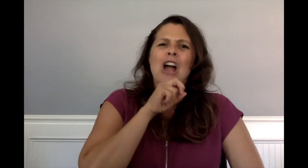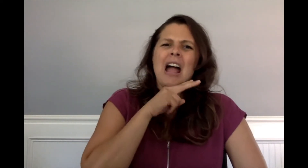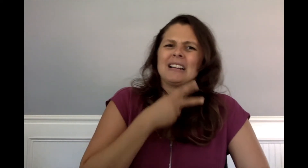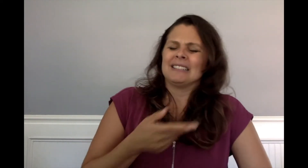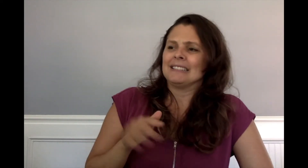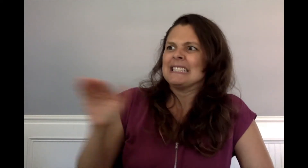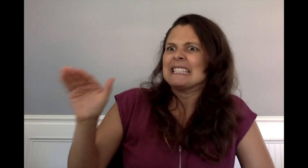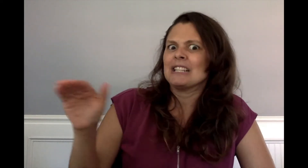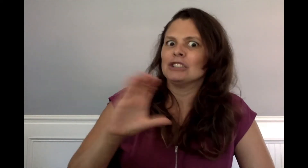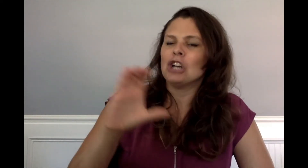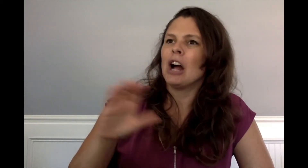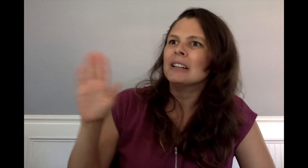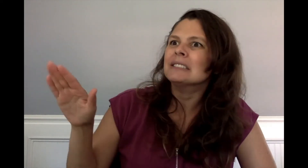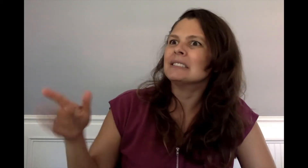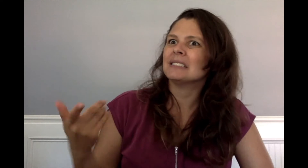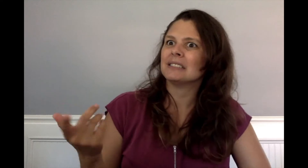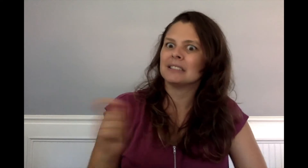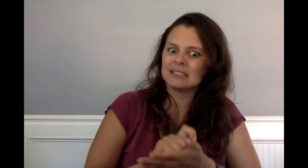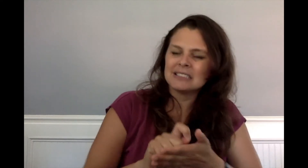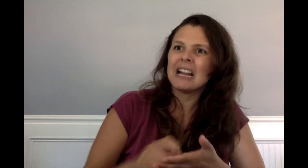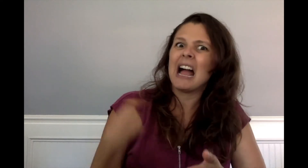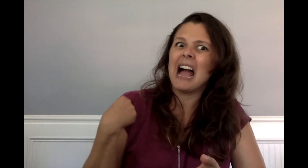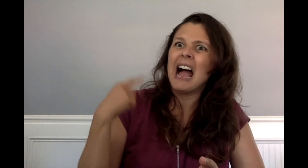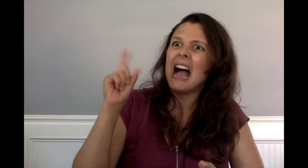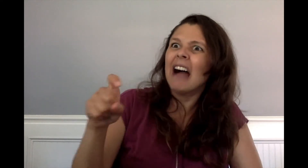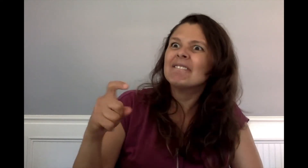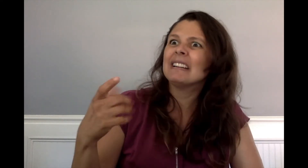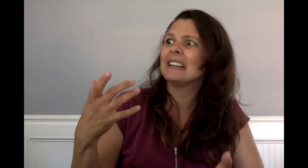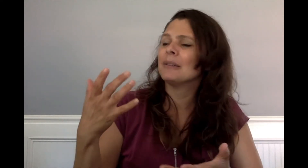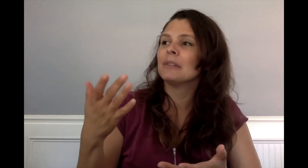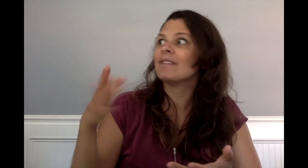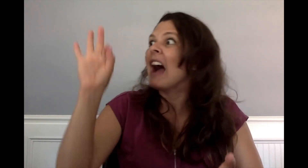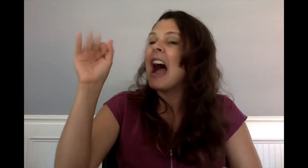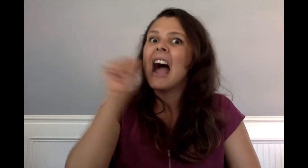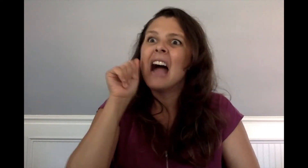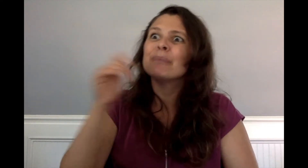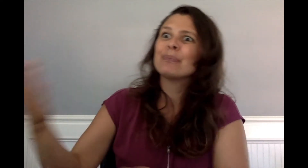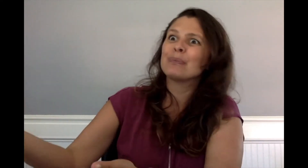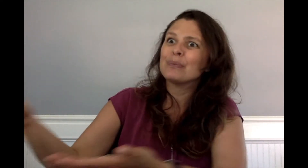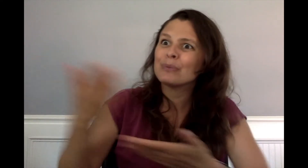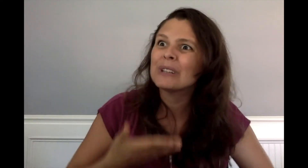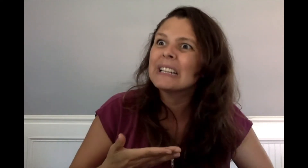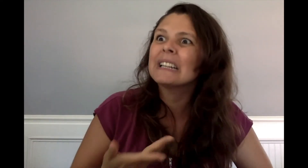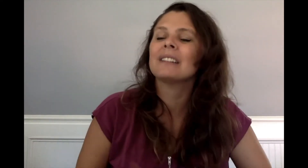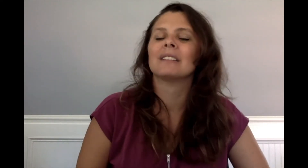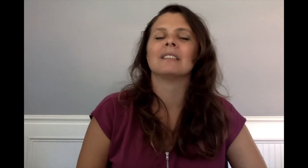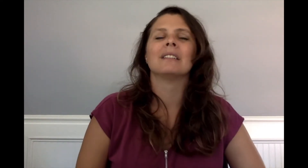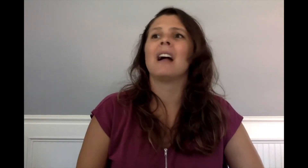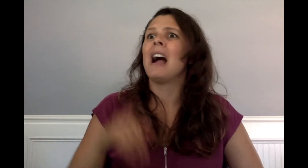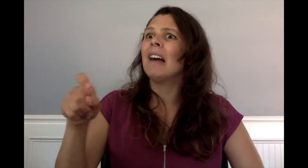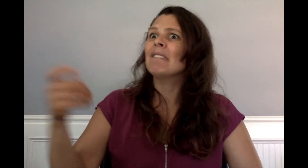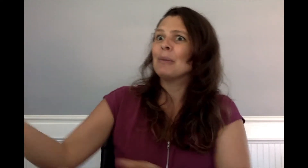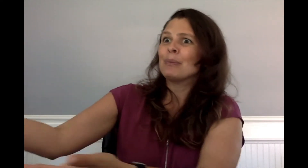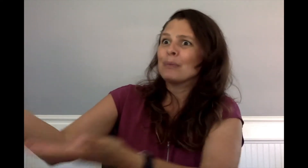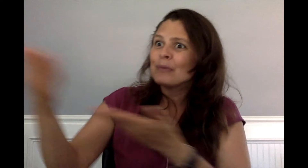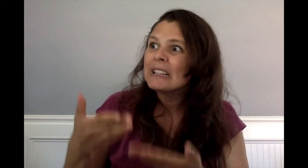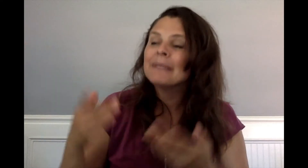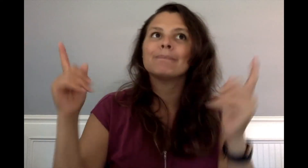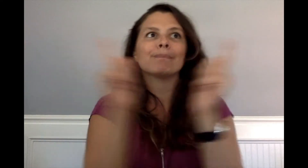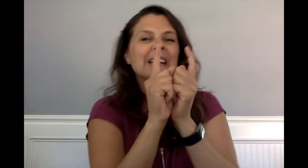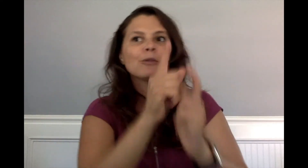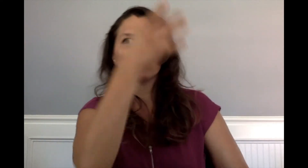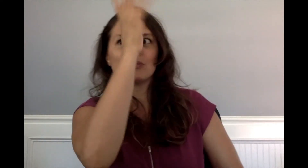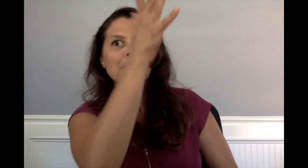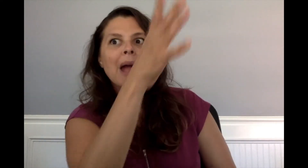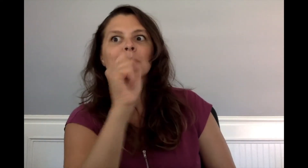"We have to go bring Aggie here," Frog told Charlie